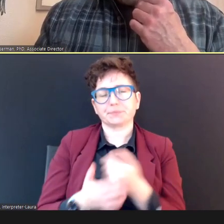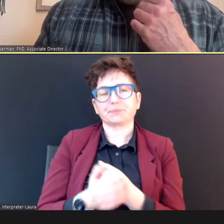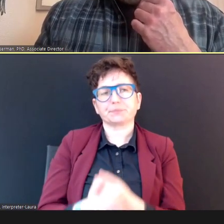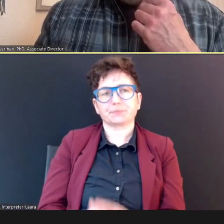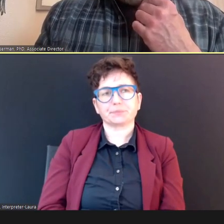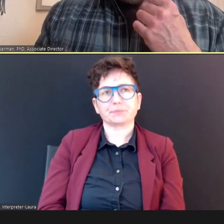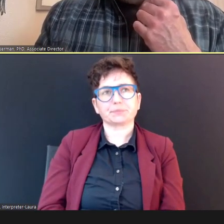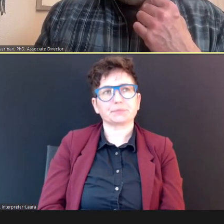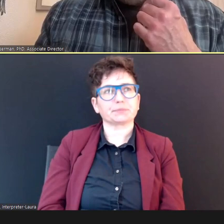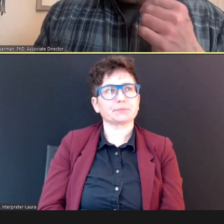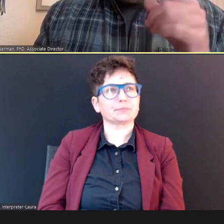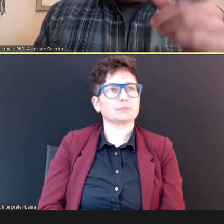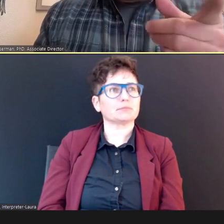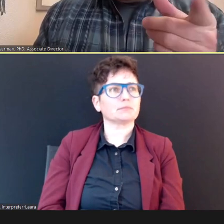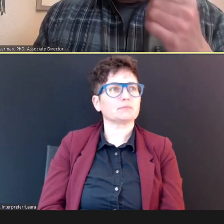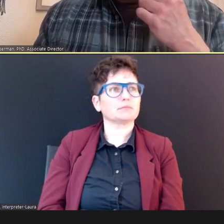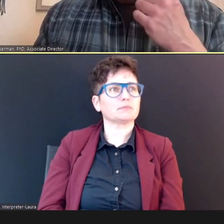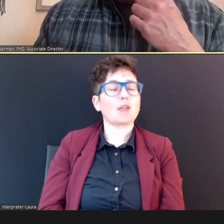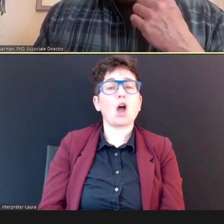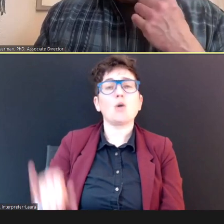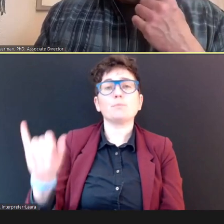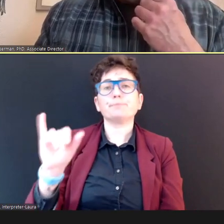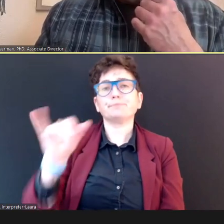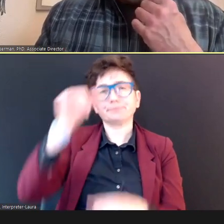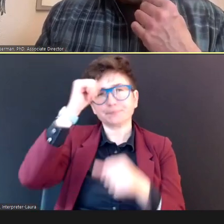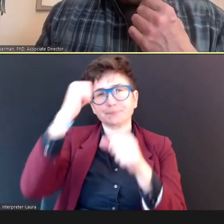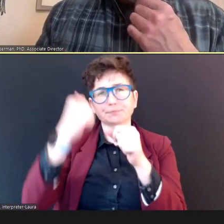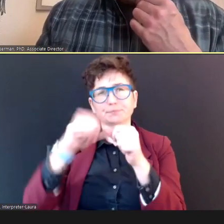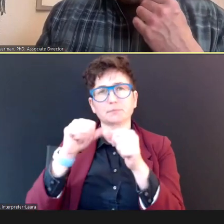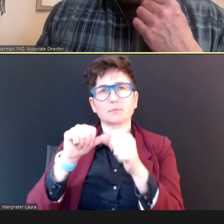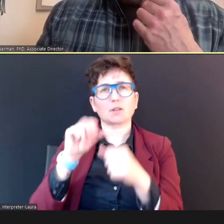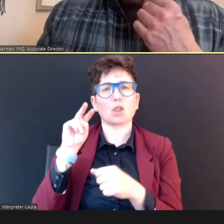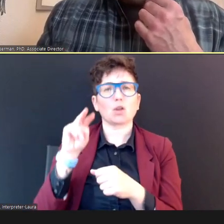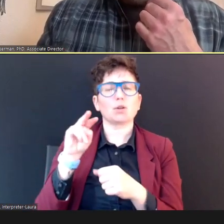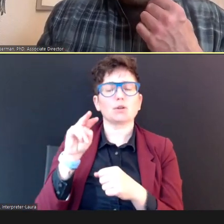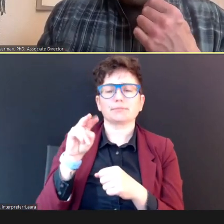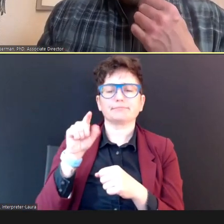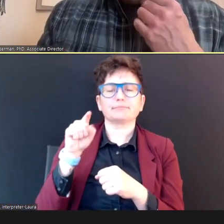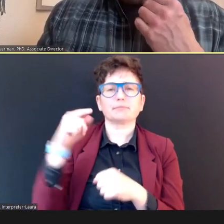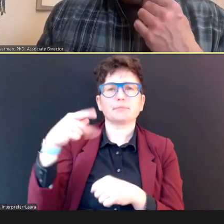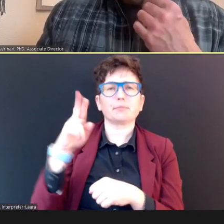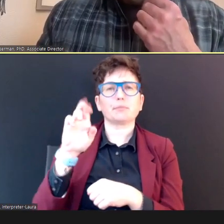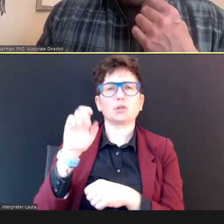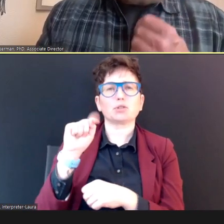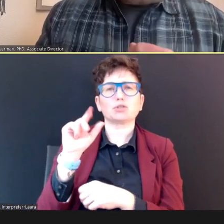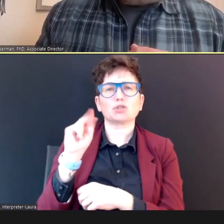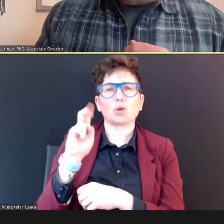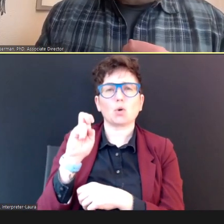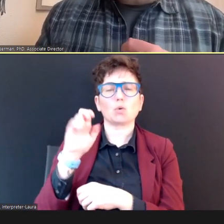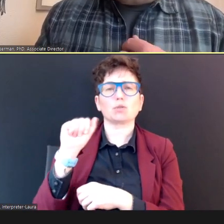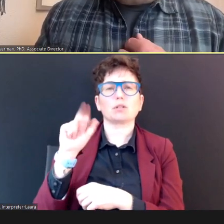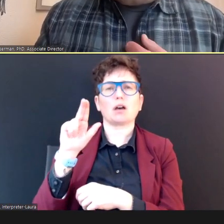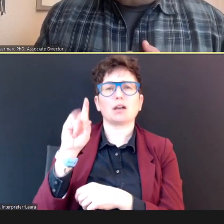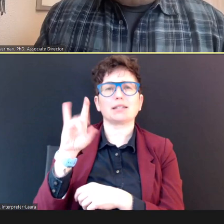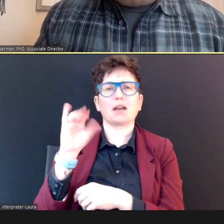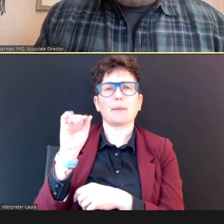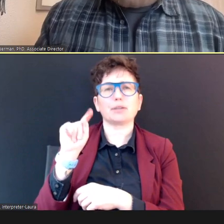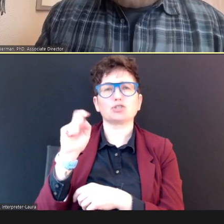Remember, also to look at the -- the PureTone audiometry screening skills checklist, which is at -- at the bottom.